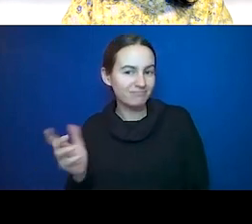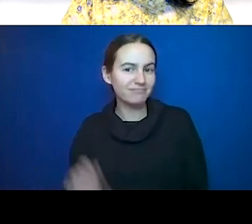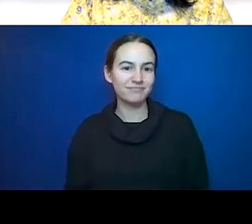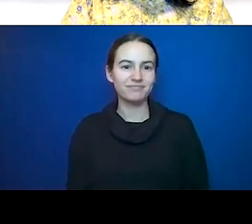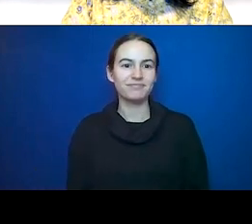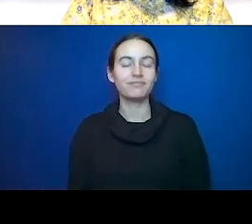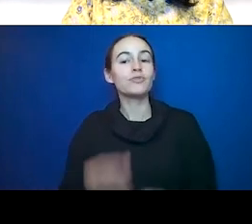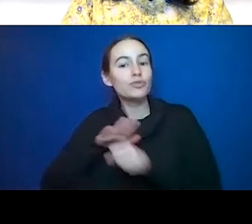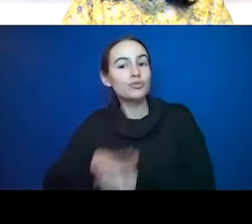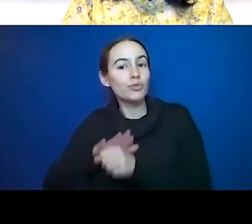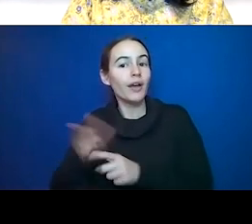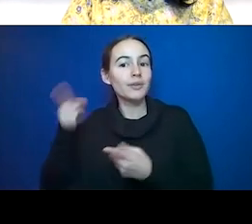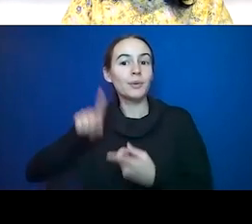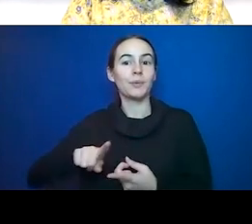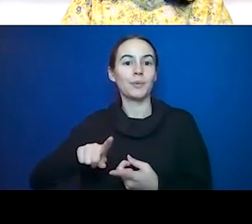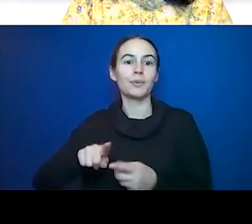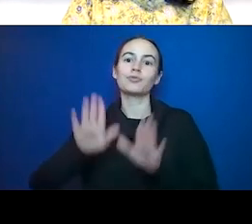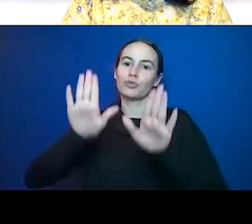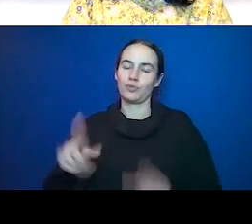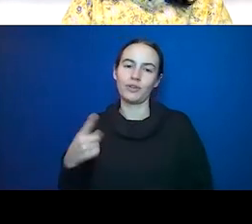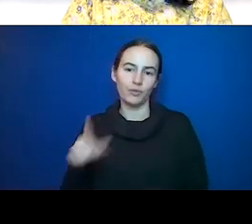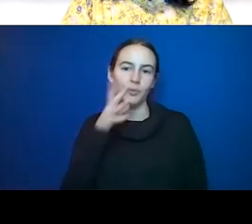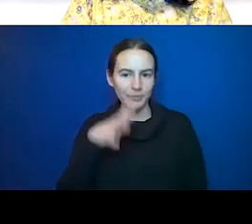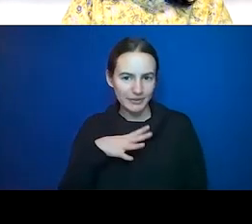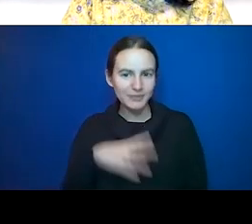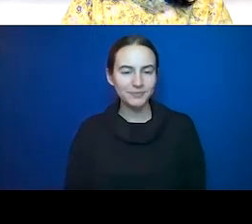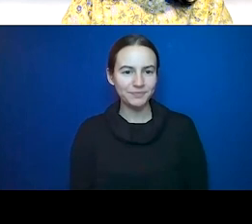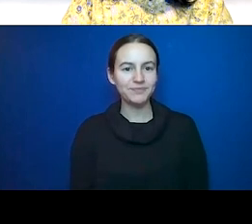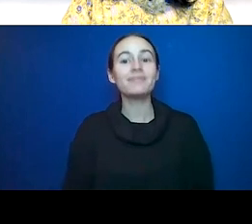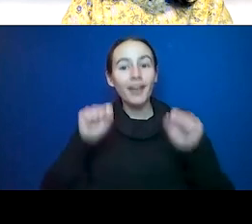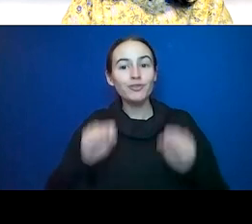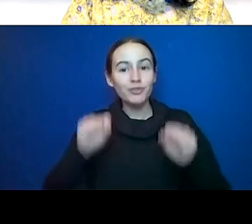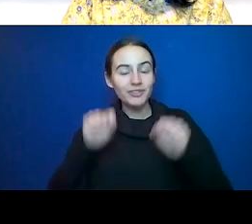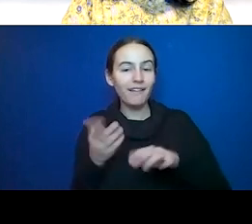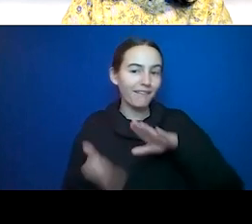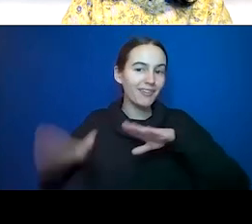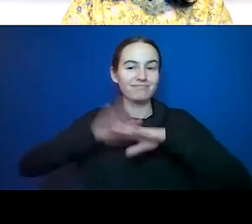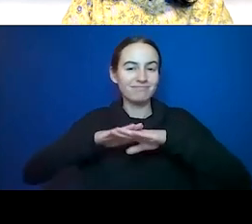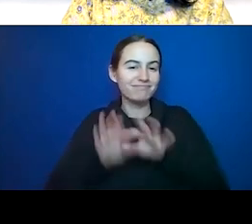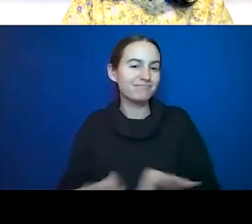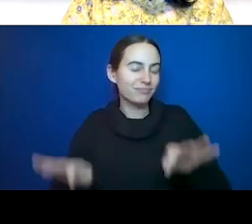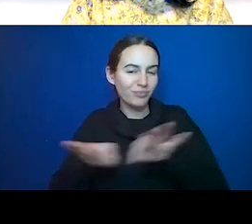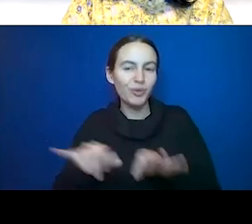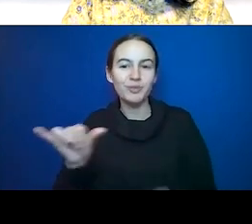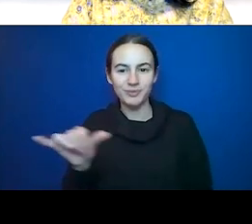women and increasing our exercise. I want to tell the audience this afternoon, this